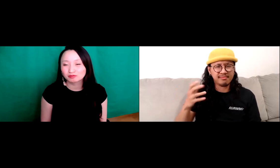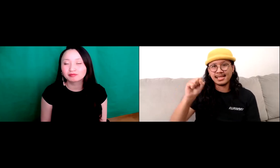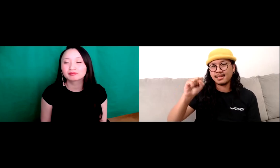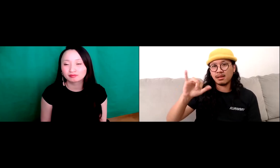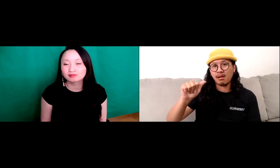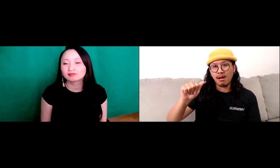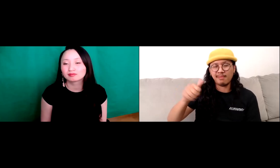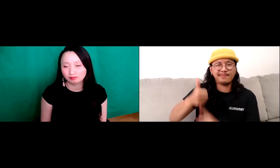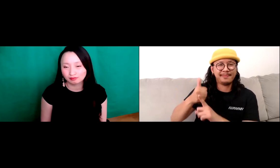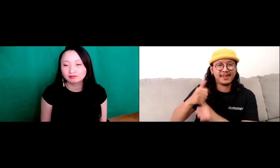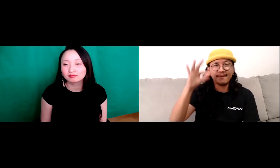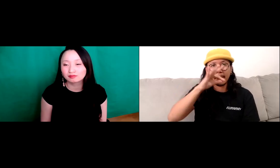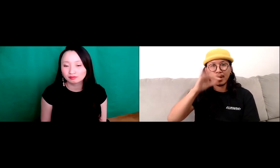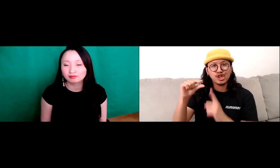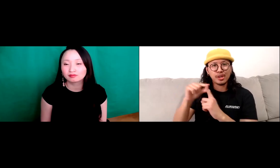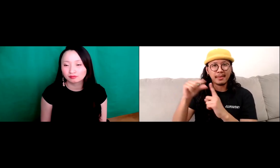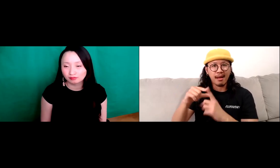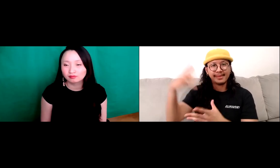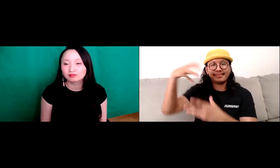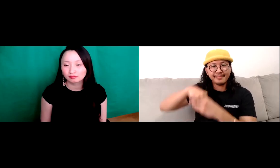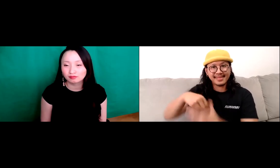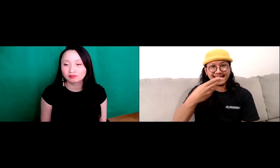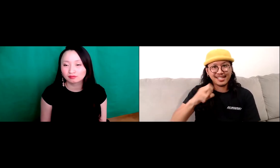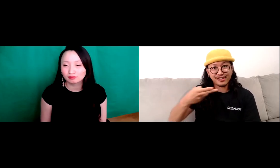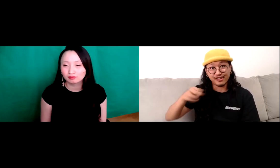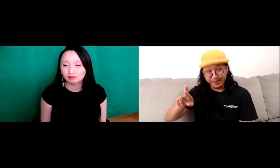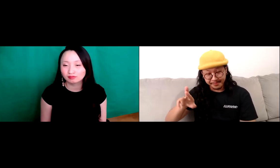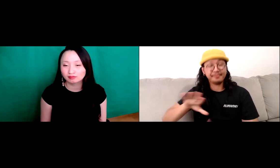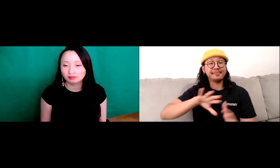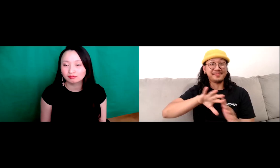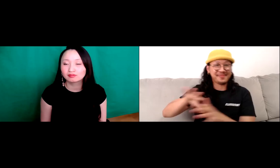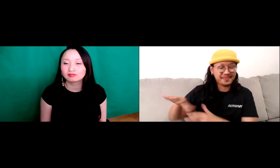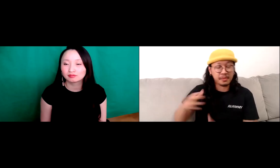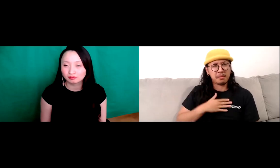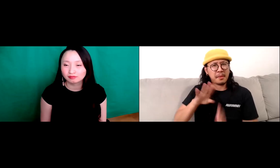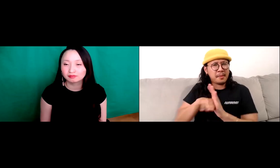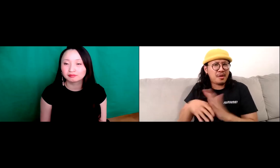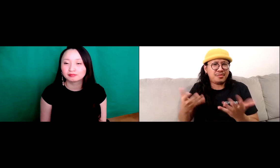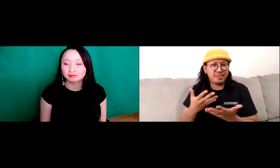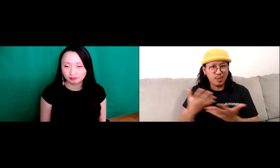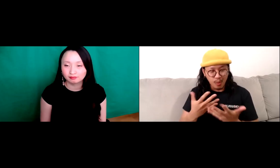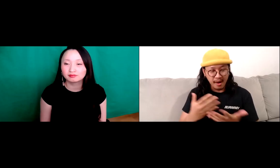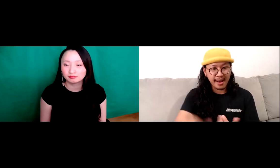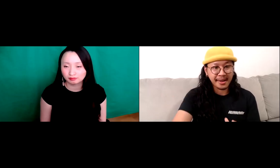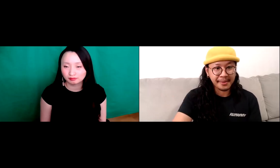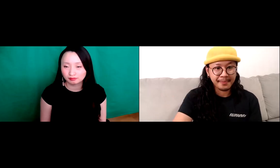myself, my pronoun is Sia, and that's a Filipino word, and that means he/her.